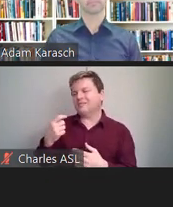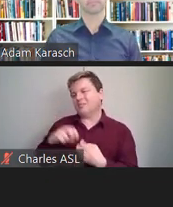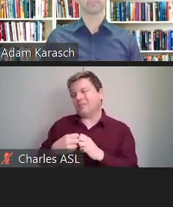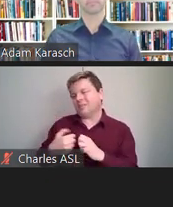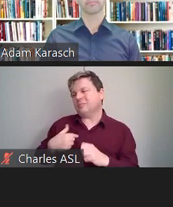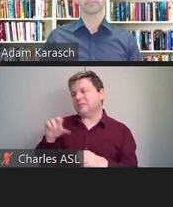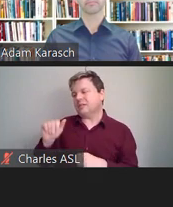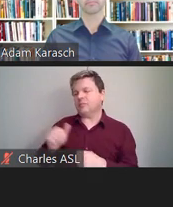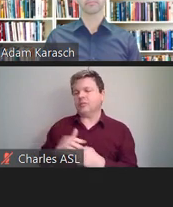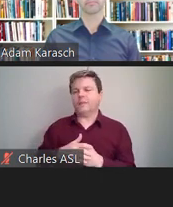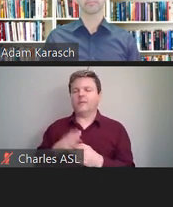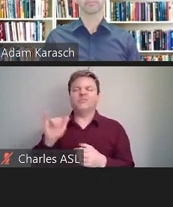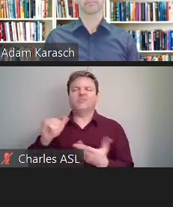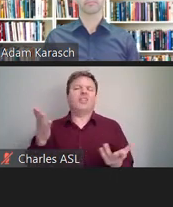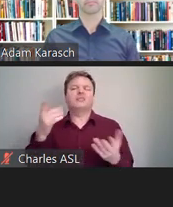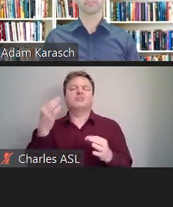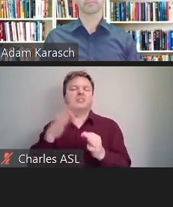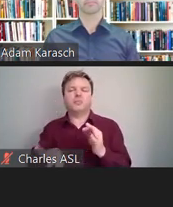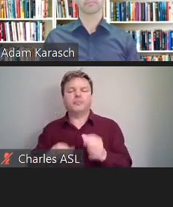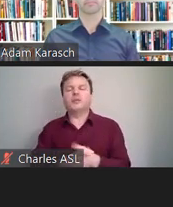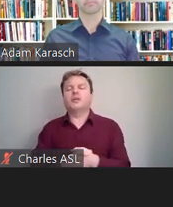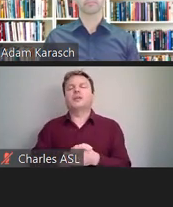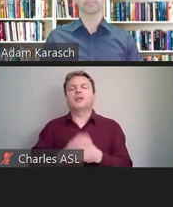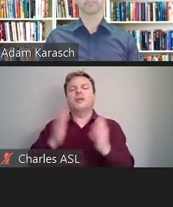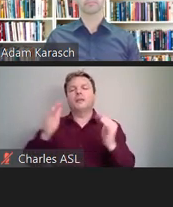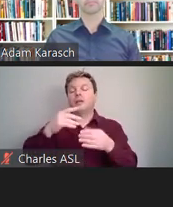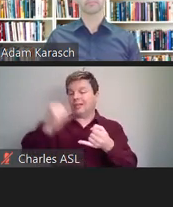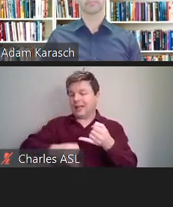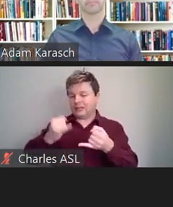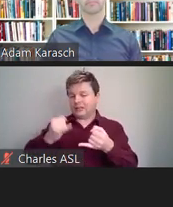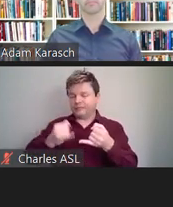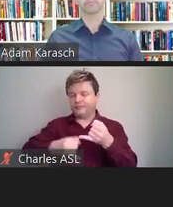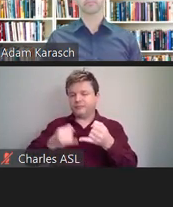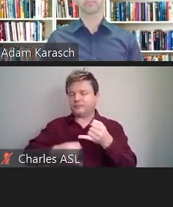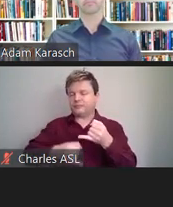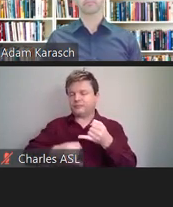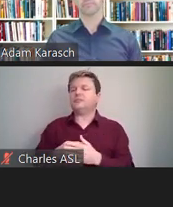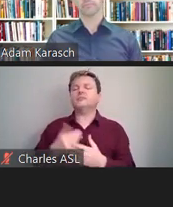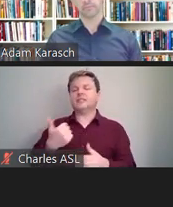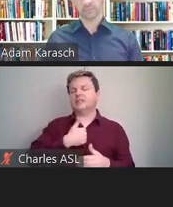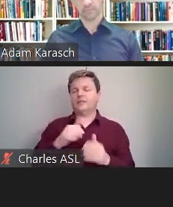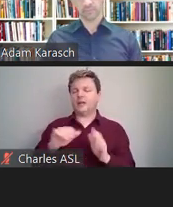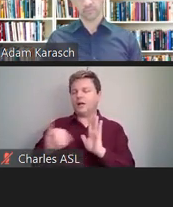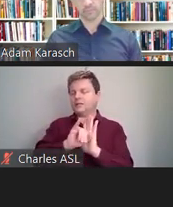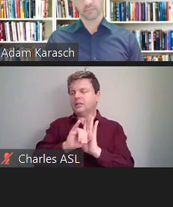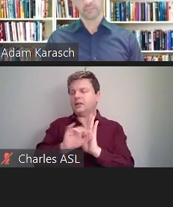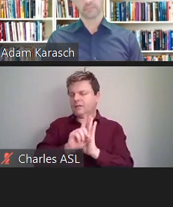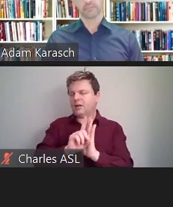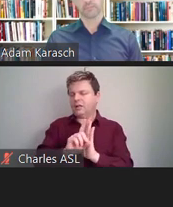is about self-identifying to keep records for federal contractors.